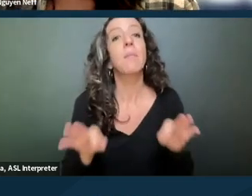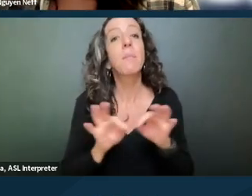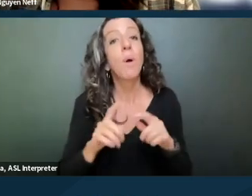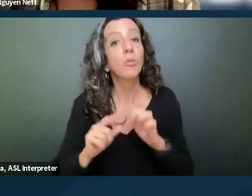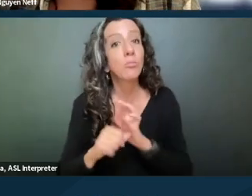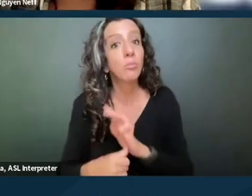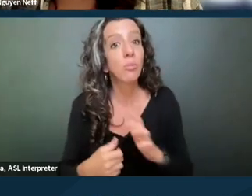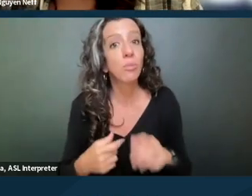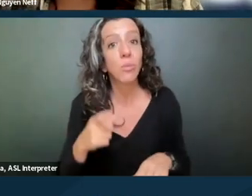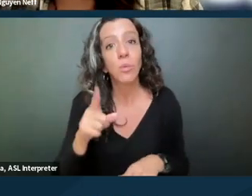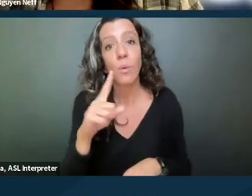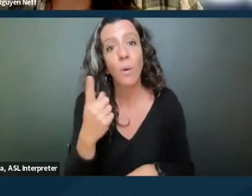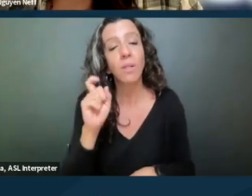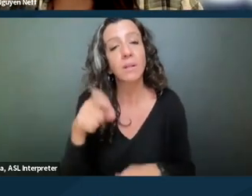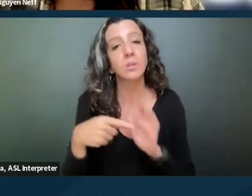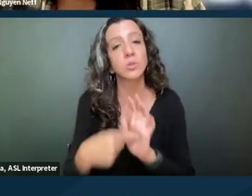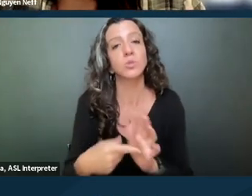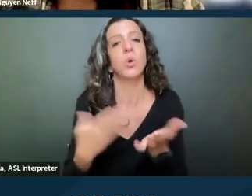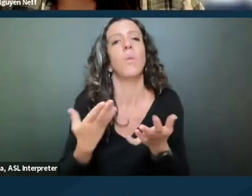you only need to show what is necessary